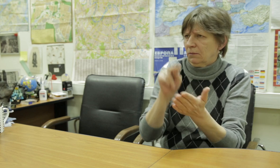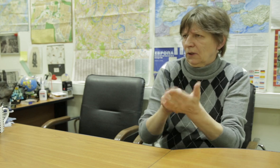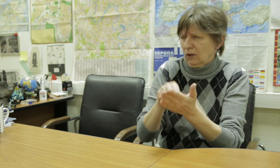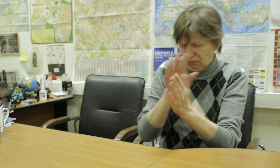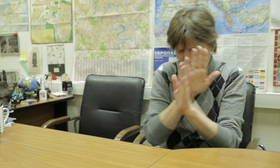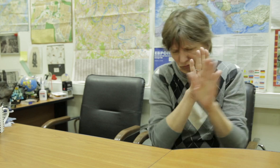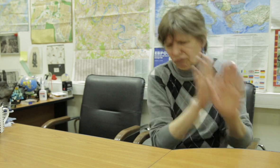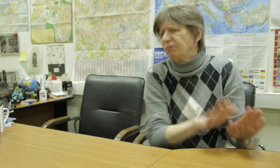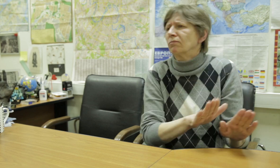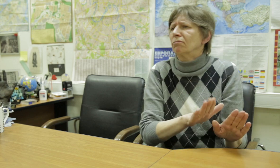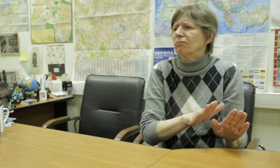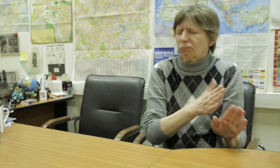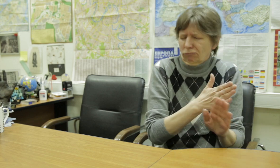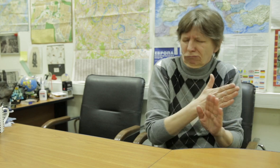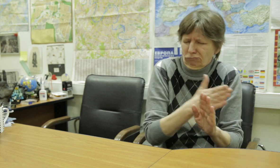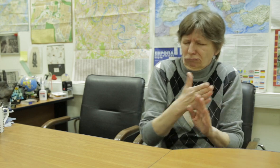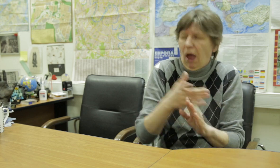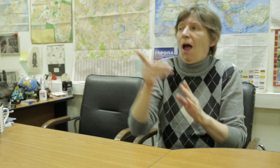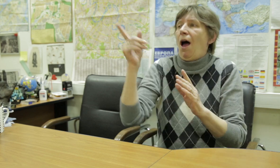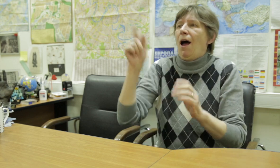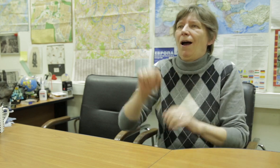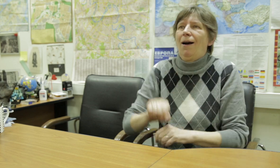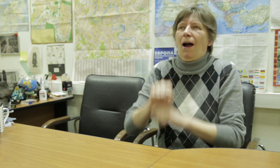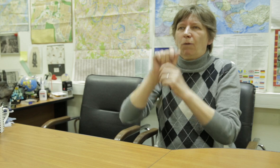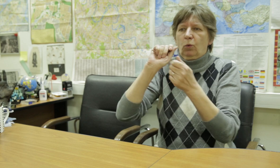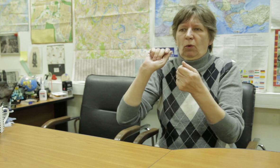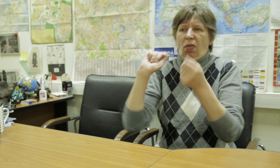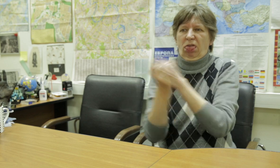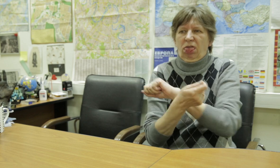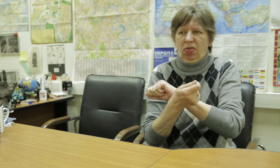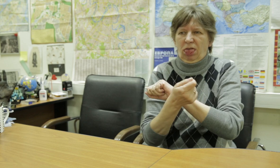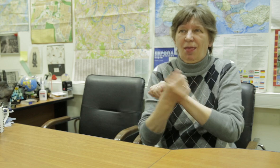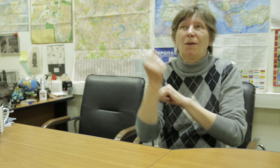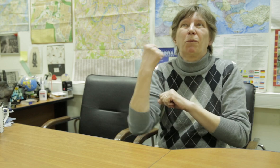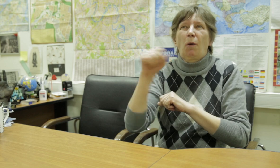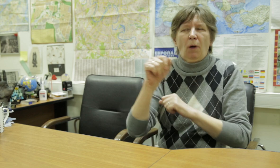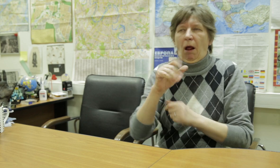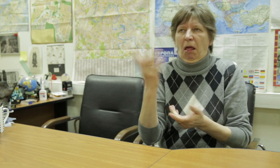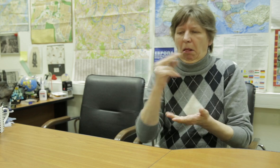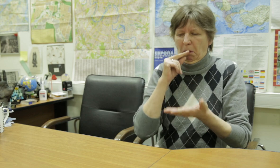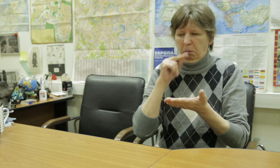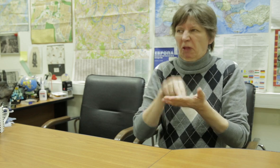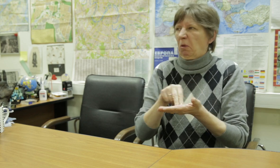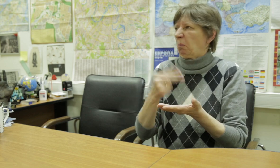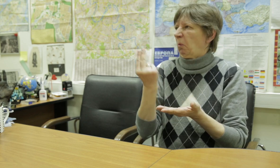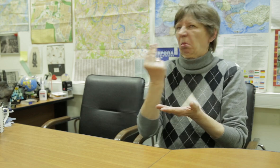Dr. Palenny: This book has different chapters, relating